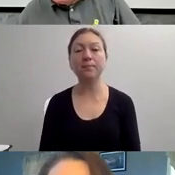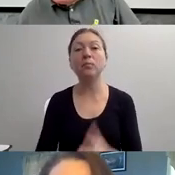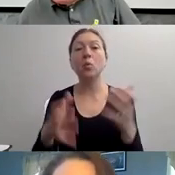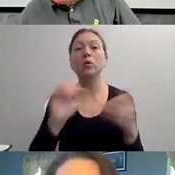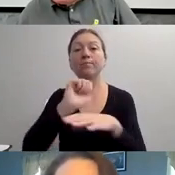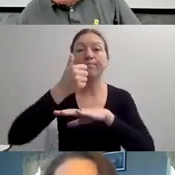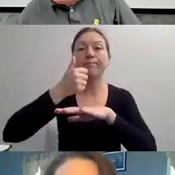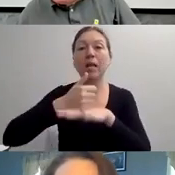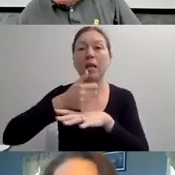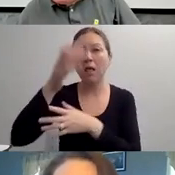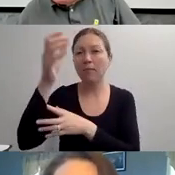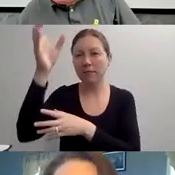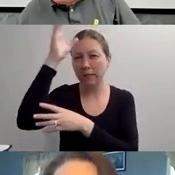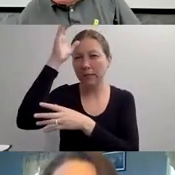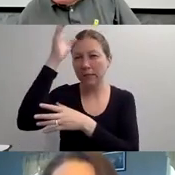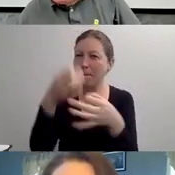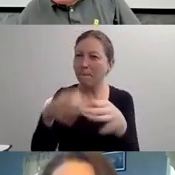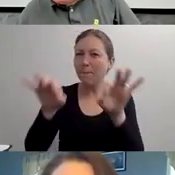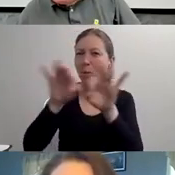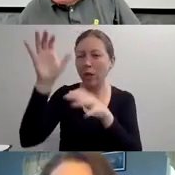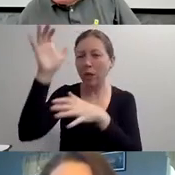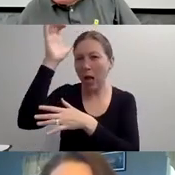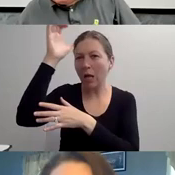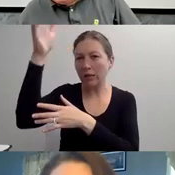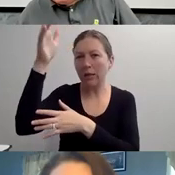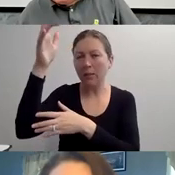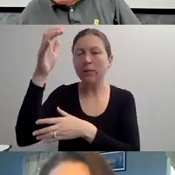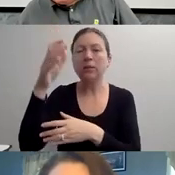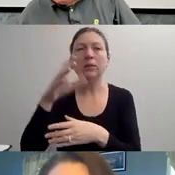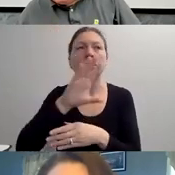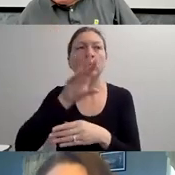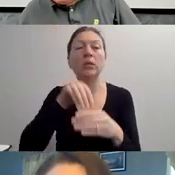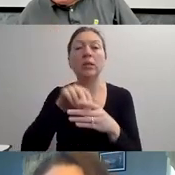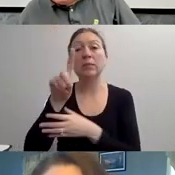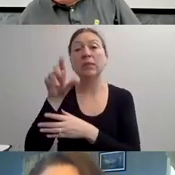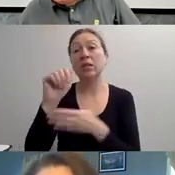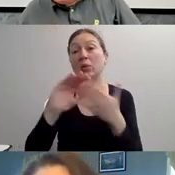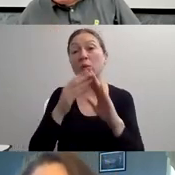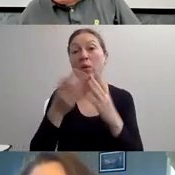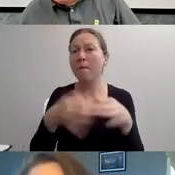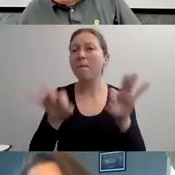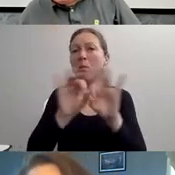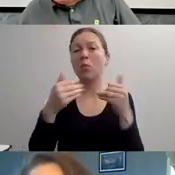AND THERE'S BASICALLY ONE DIMENSIONAL CHARACTERISTIC OR TRAIT FOR PEOPLE WITH DISABILITIES.